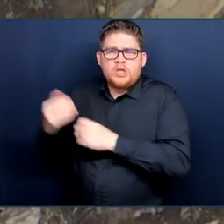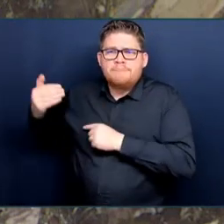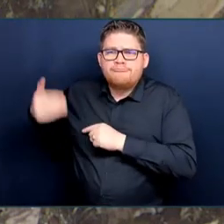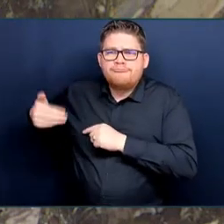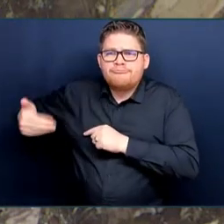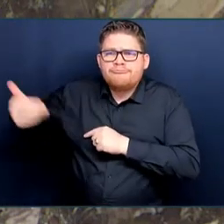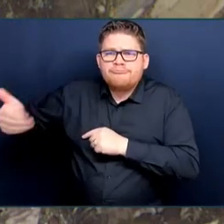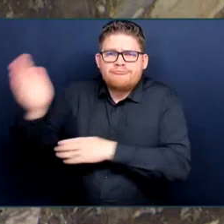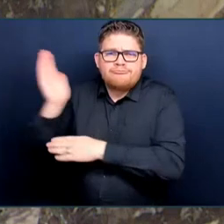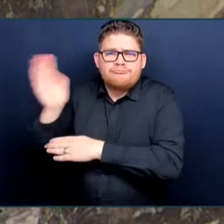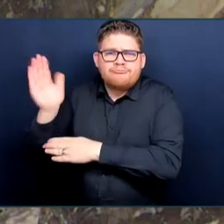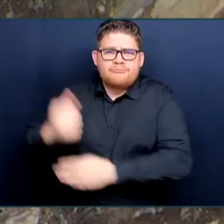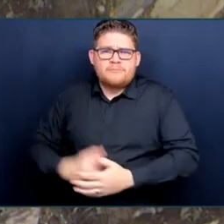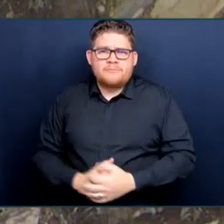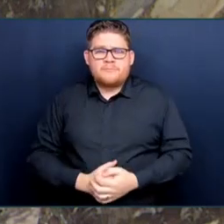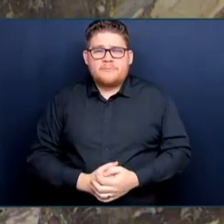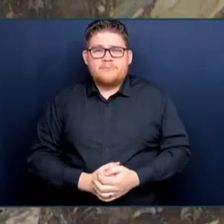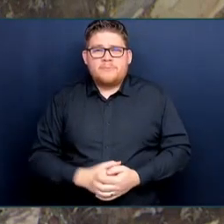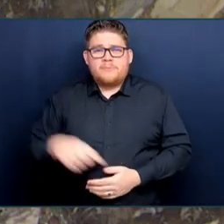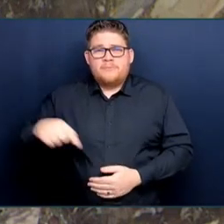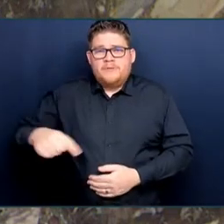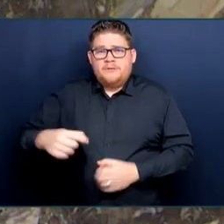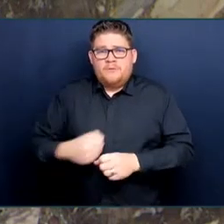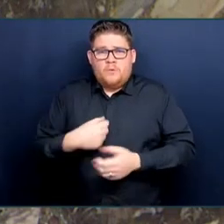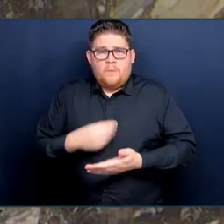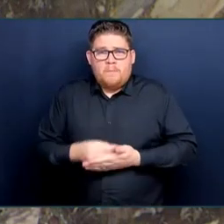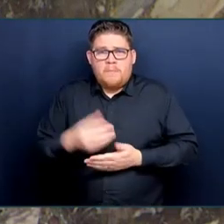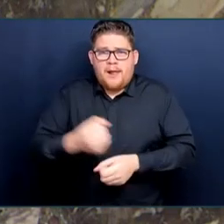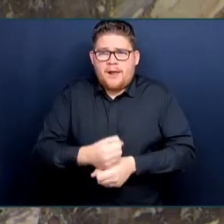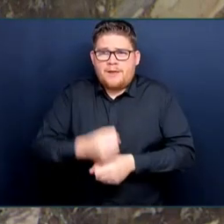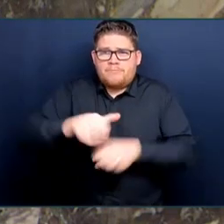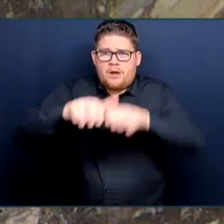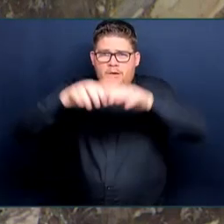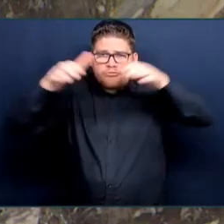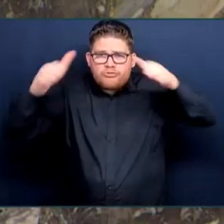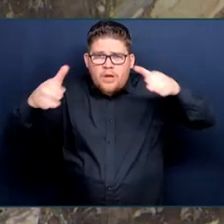It’s bright with an award-winning photo taken at Victoria’s Royal Roads University,